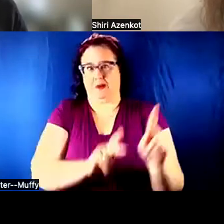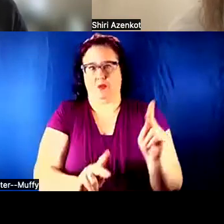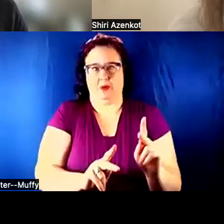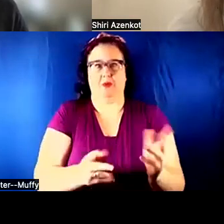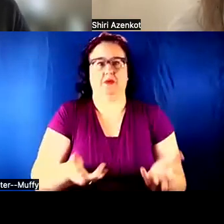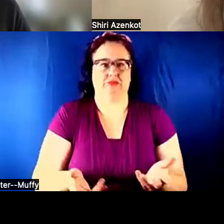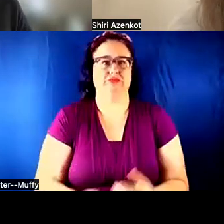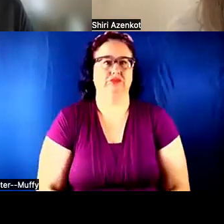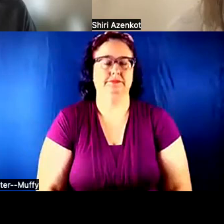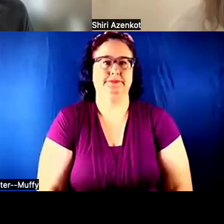RICARDO: